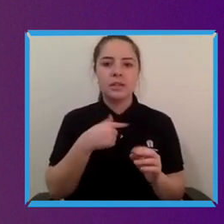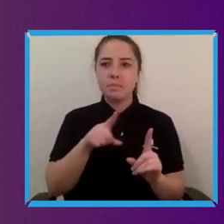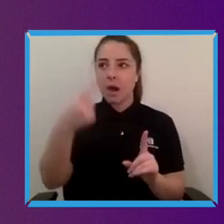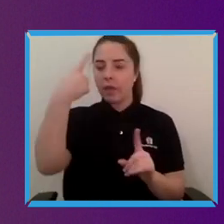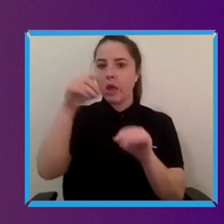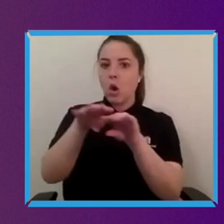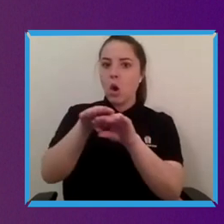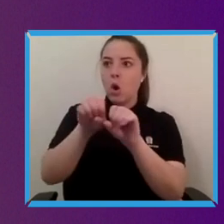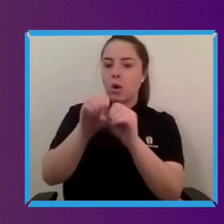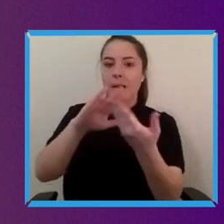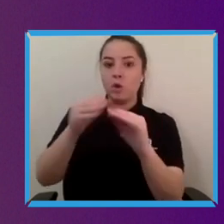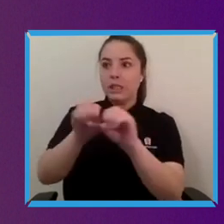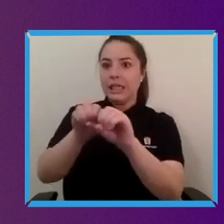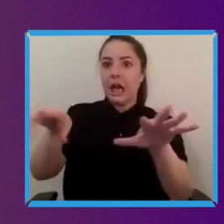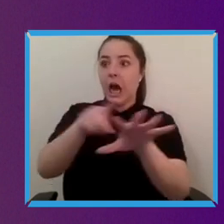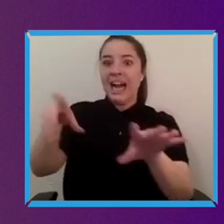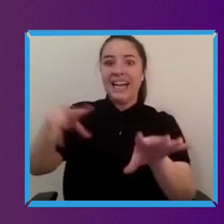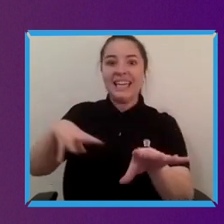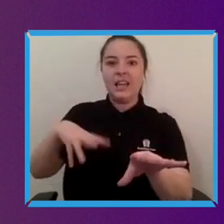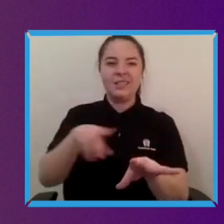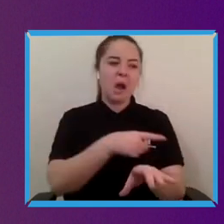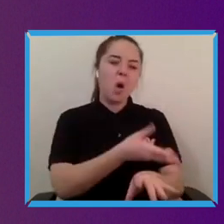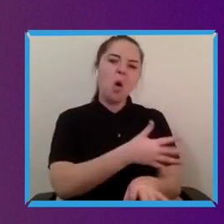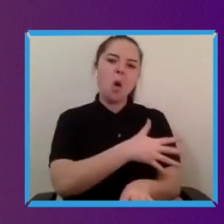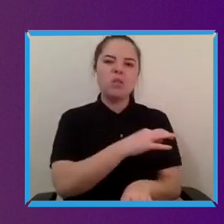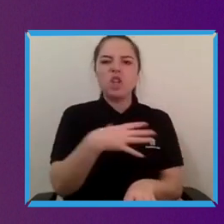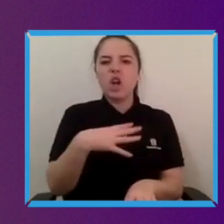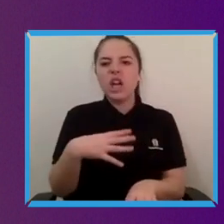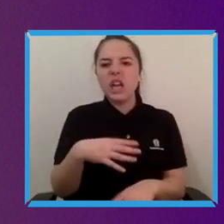with intellectual disability as well.